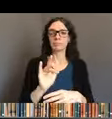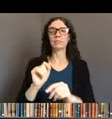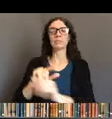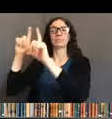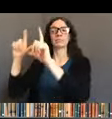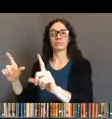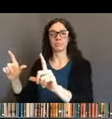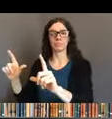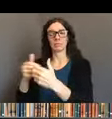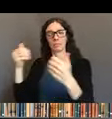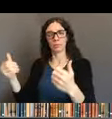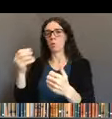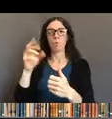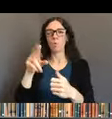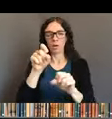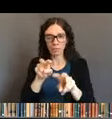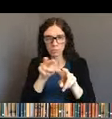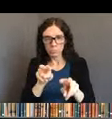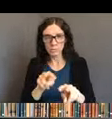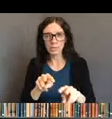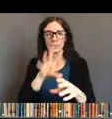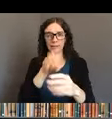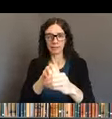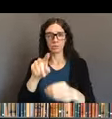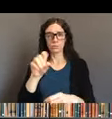Please keep your audio and video off during the presentation.